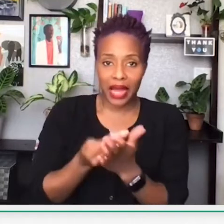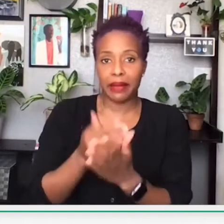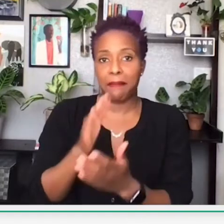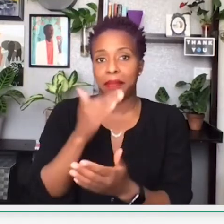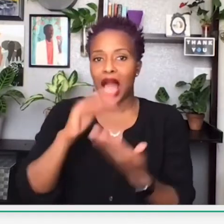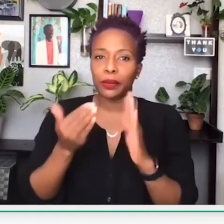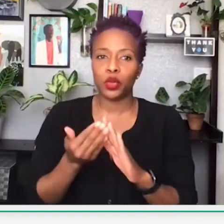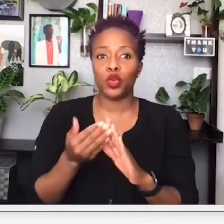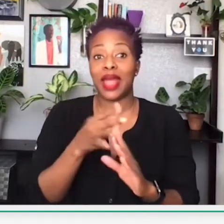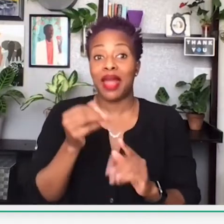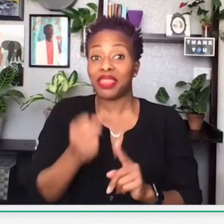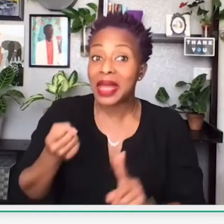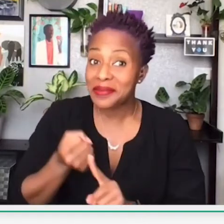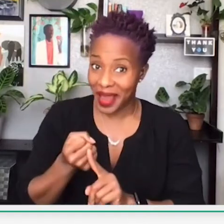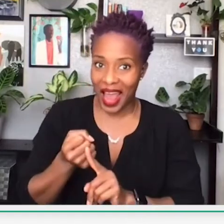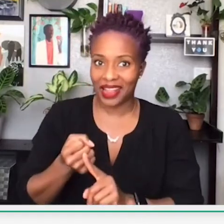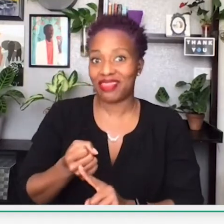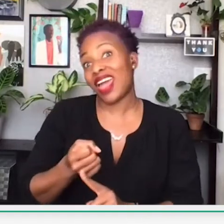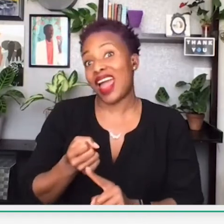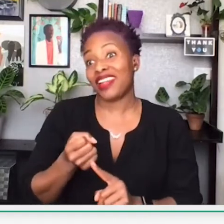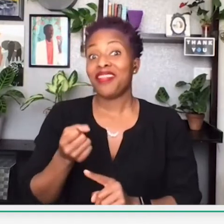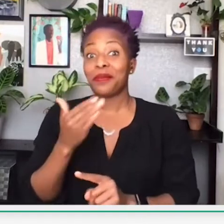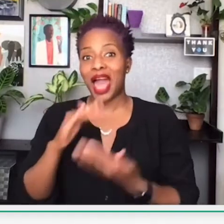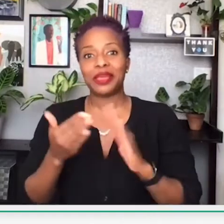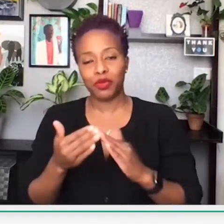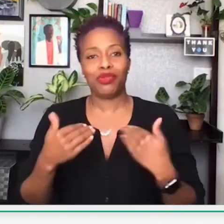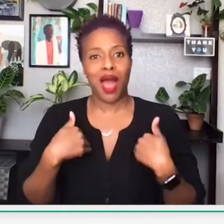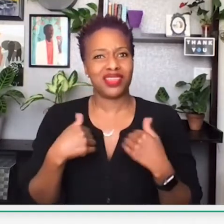related with black money within the black community, and the impact.